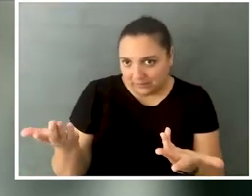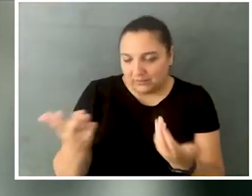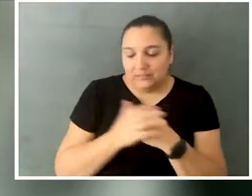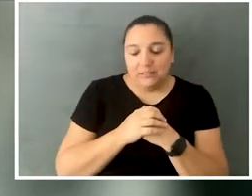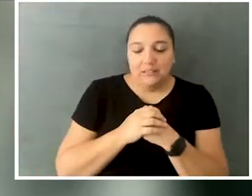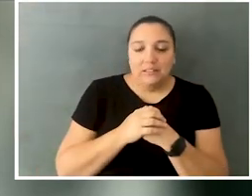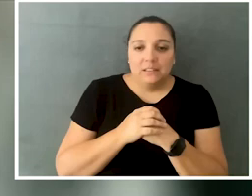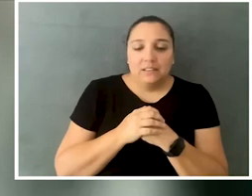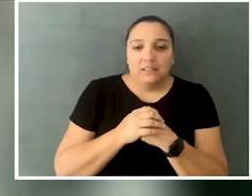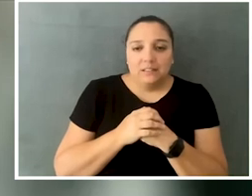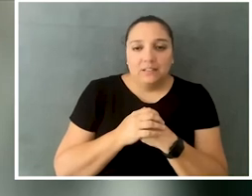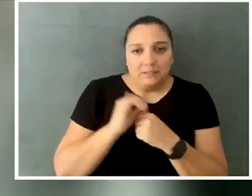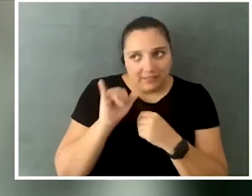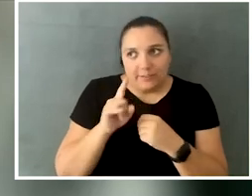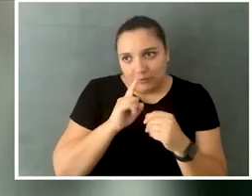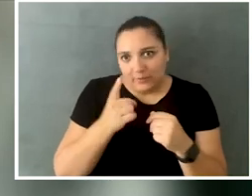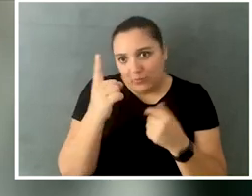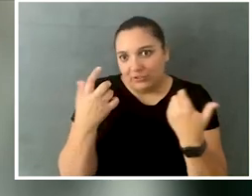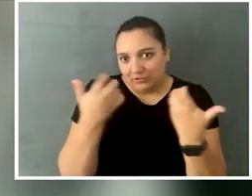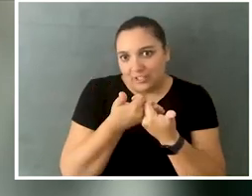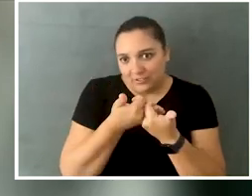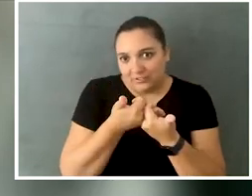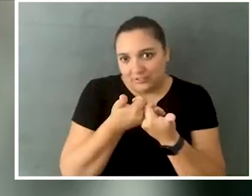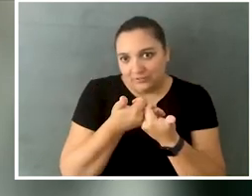is the fact that inaccessibility for students